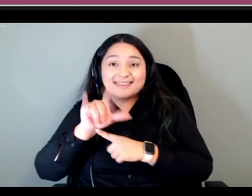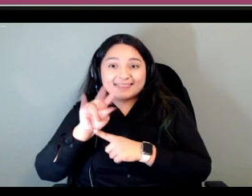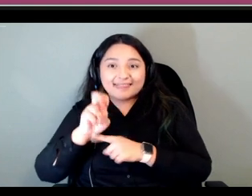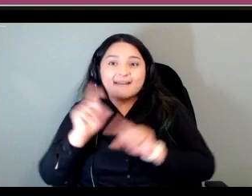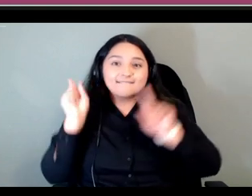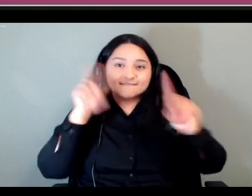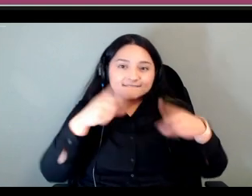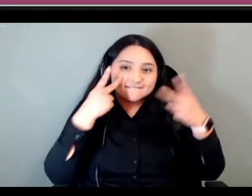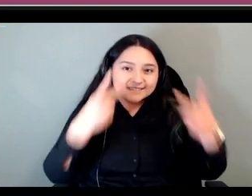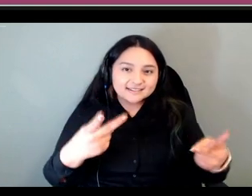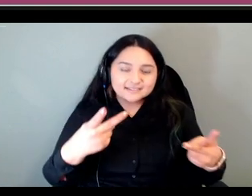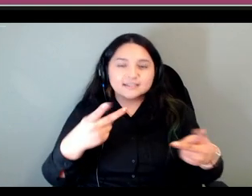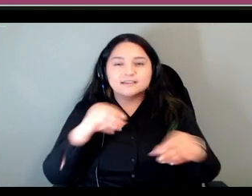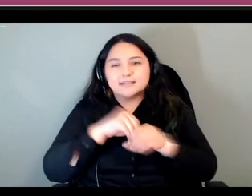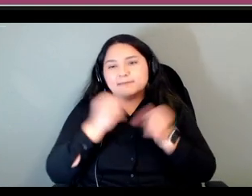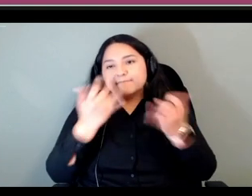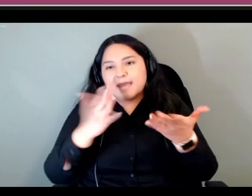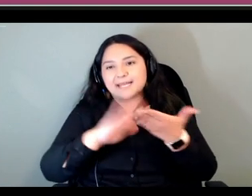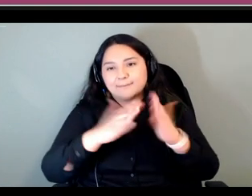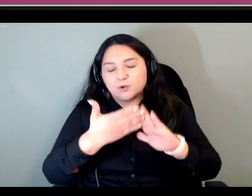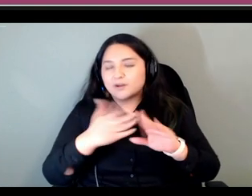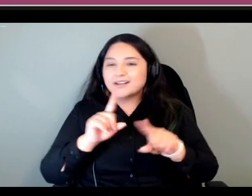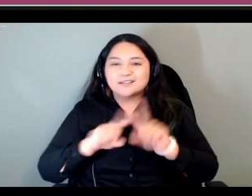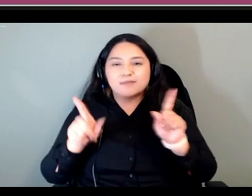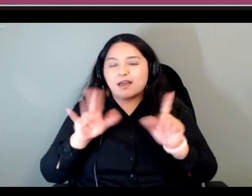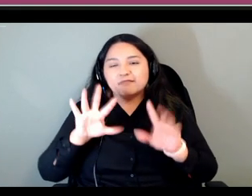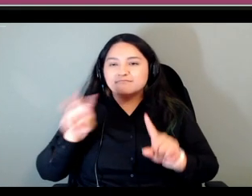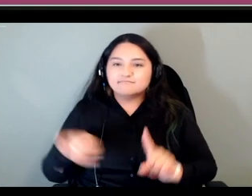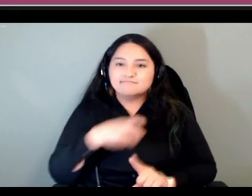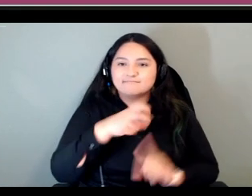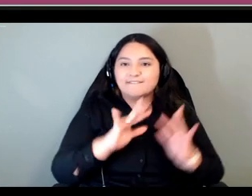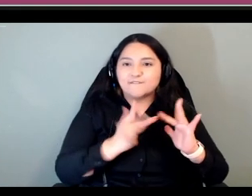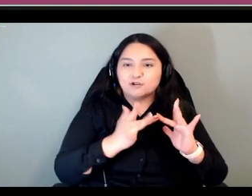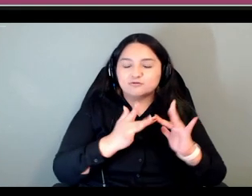a virtual thing so that's right that's yeah so it was supposed to be in communities where